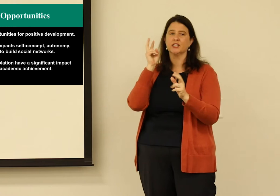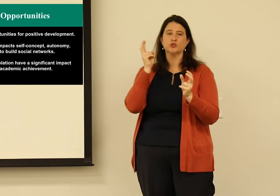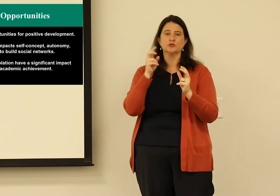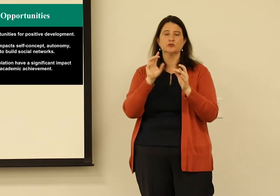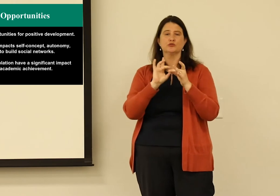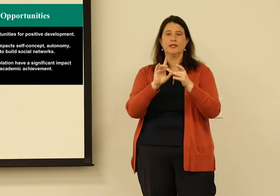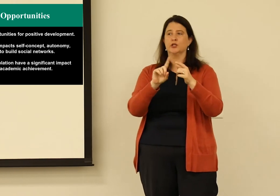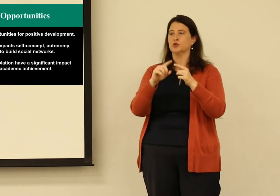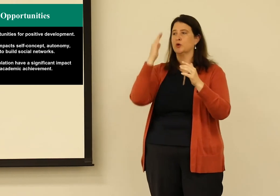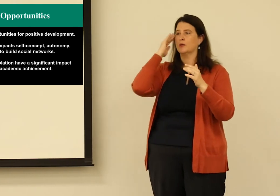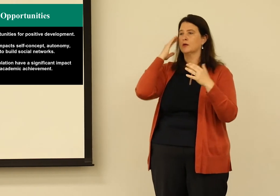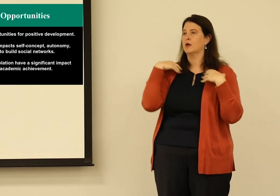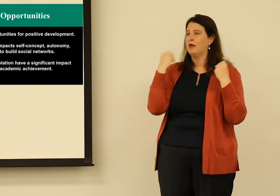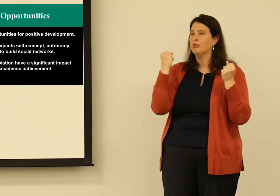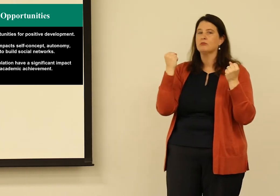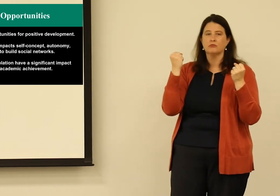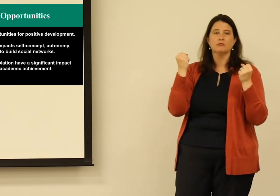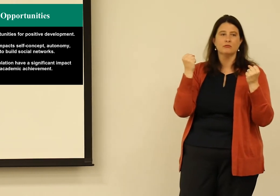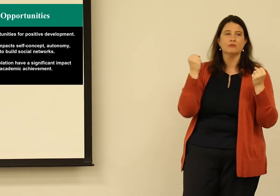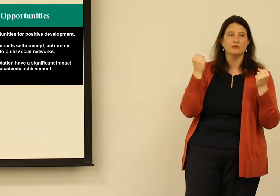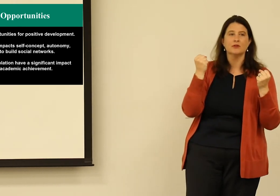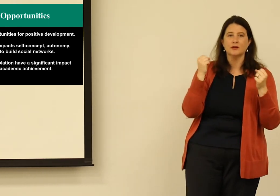Now within the research in our field, we often see outcomes